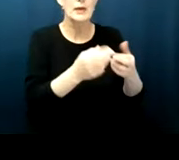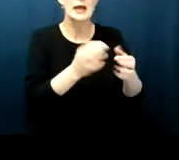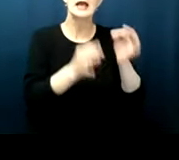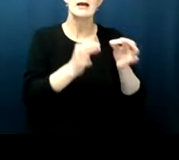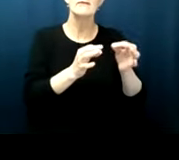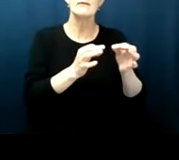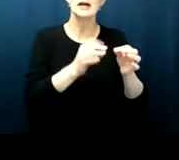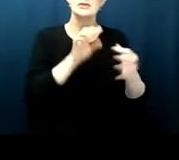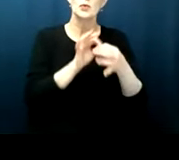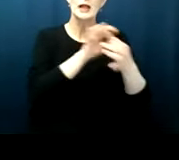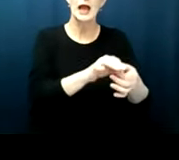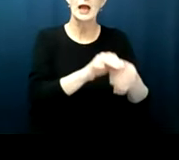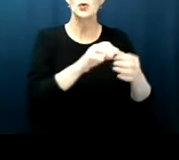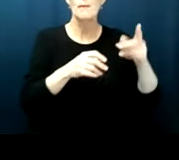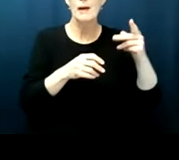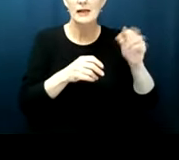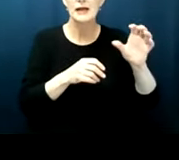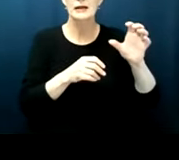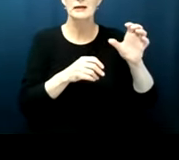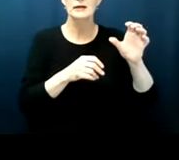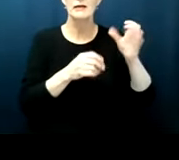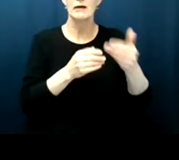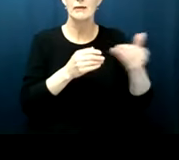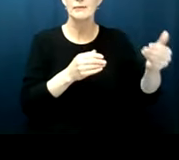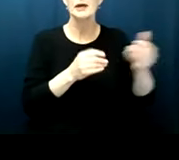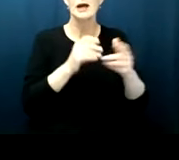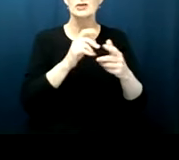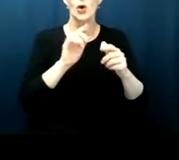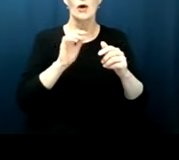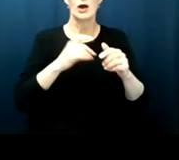very very removed from those things and yet those are often the ramifications that can